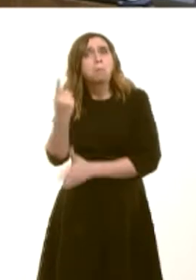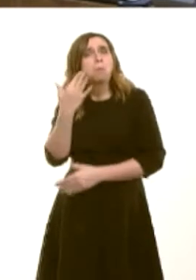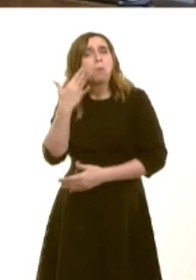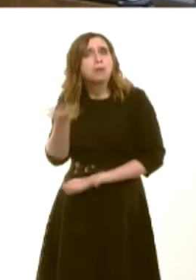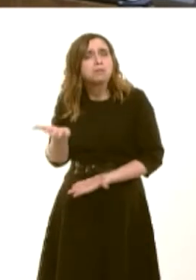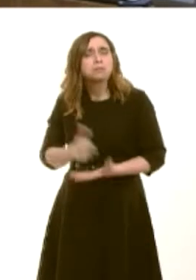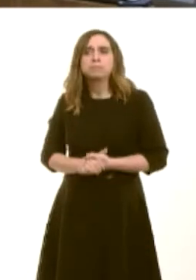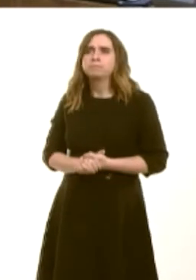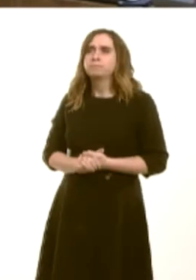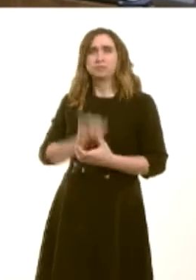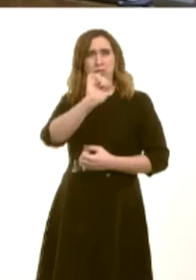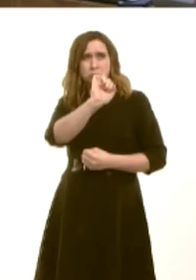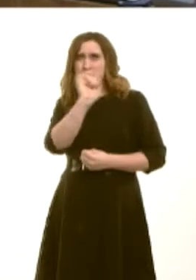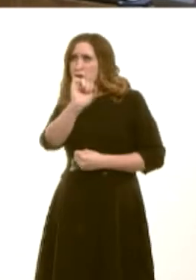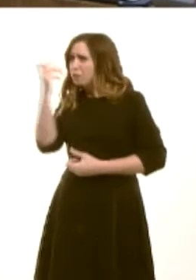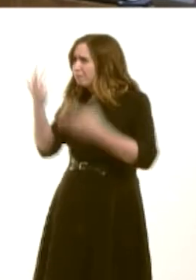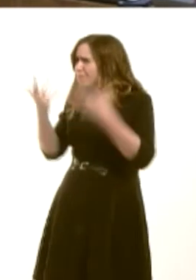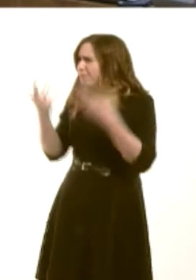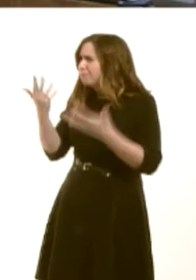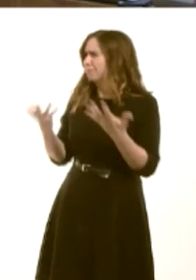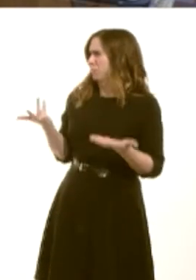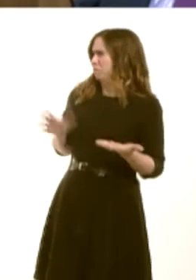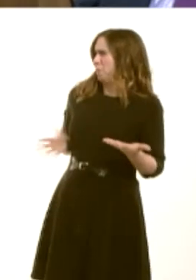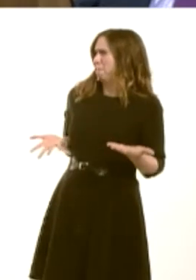gets his figures from, but I can tell him that 80 per cent of GP practices are open